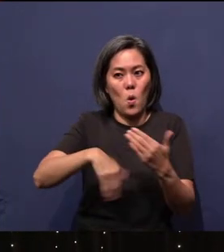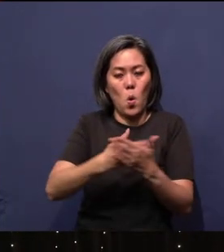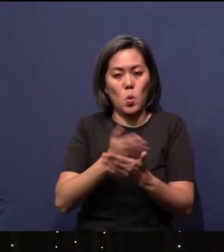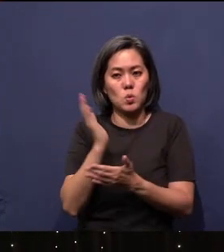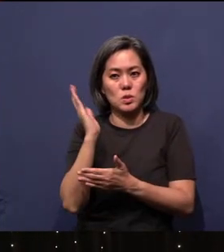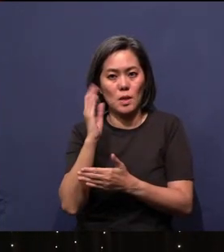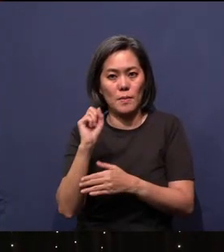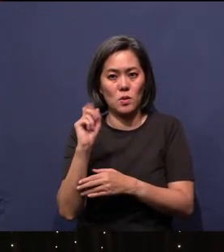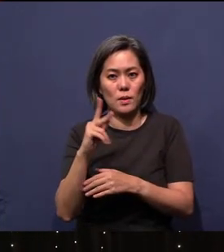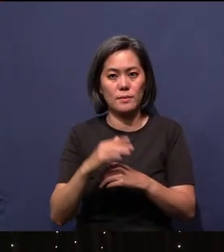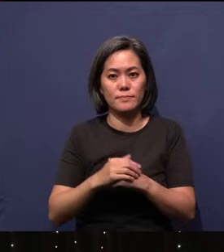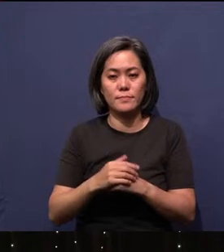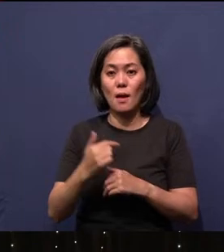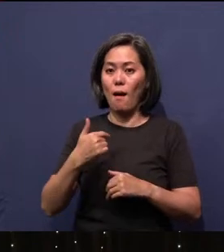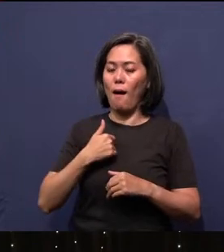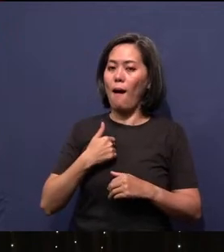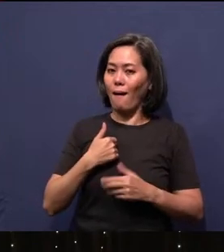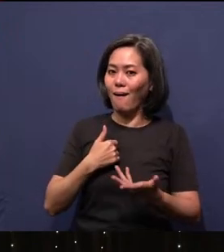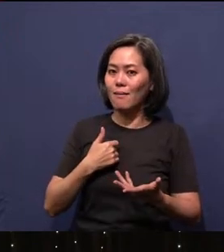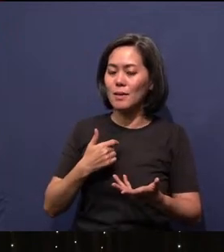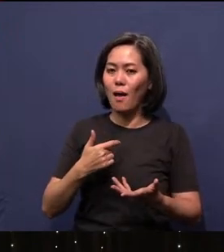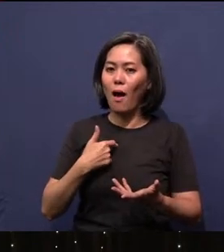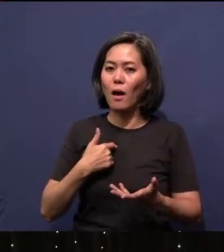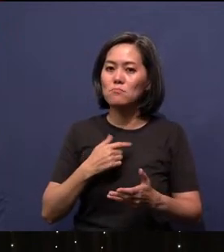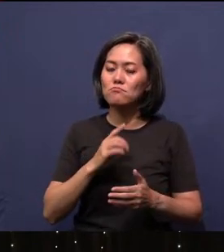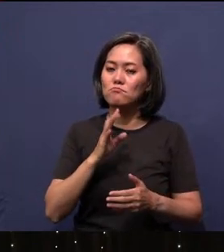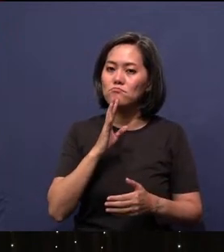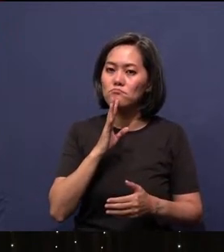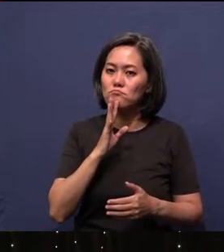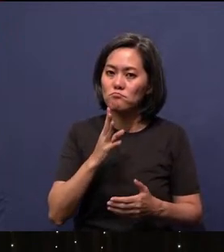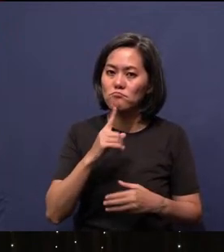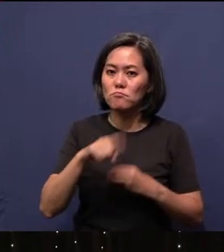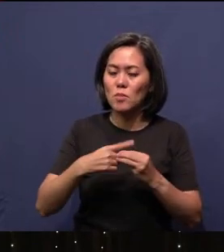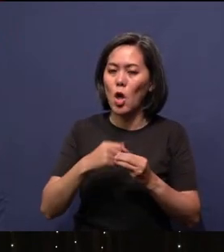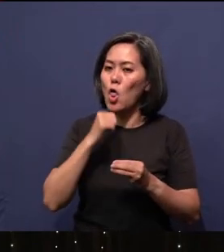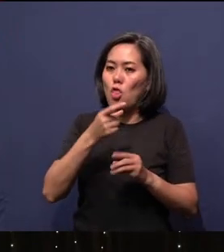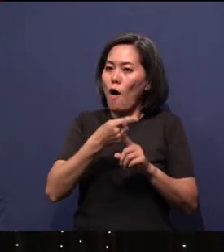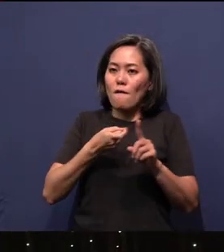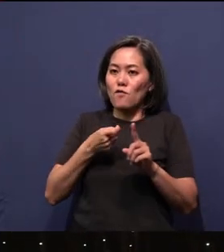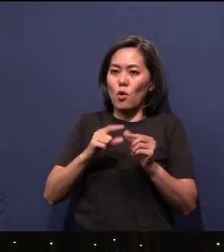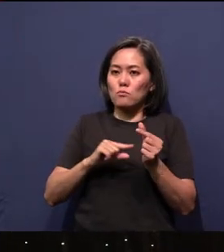All right. I will be actually talking to you, not from the book of Genesis, because